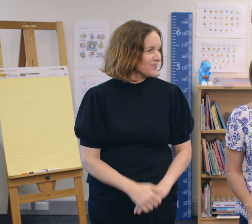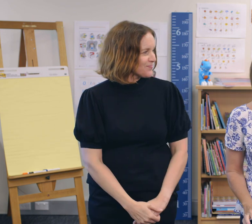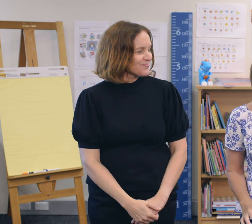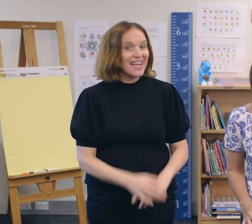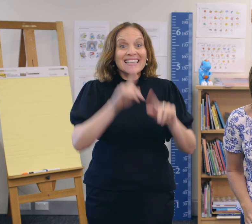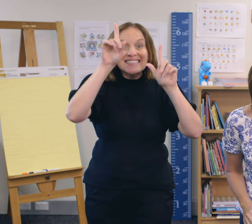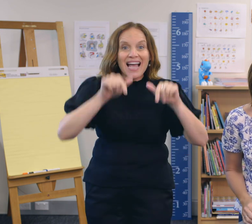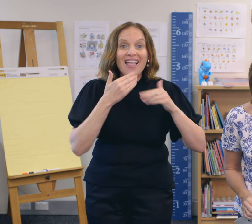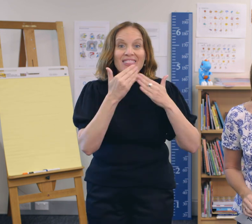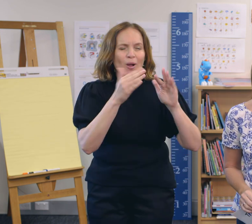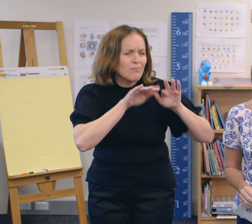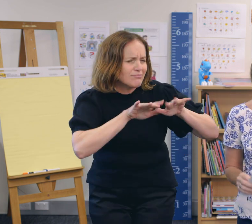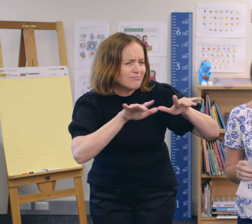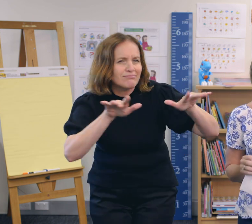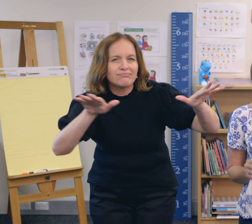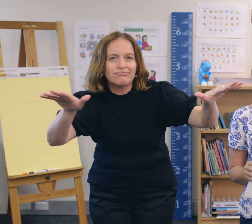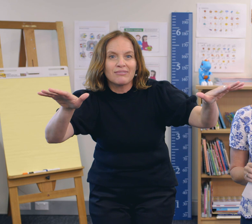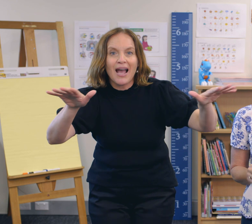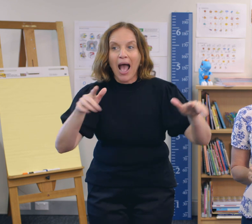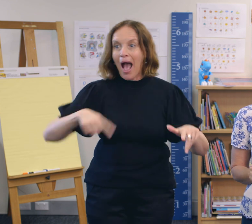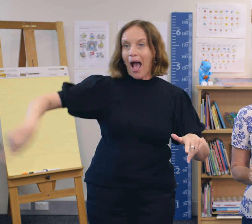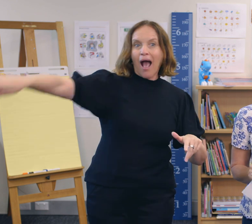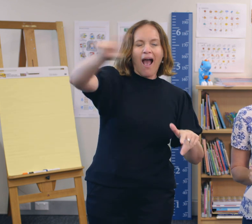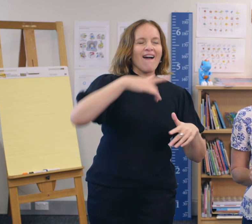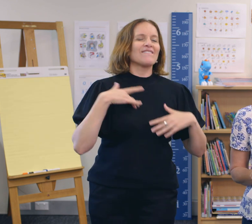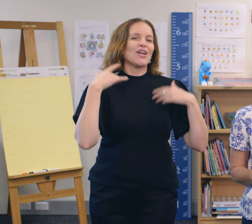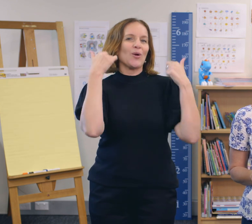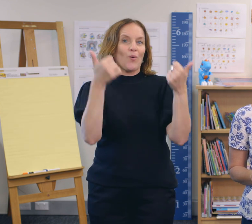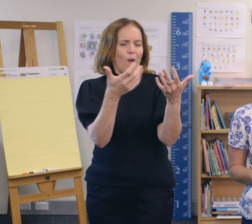Starting a thank you movement encourages everybody to feel happier,